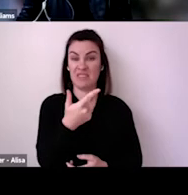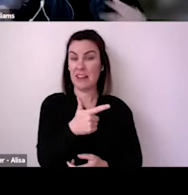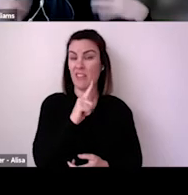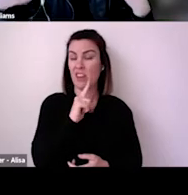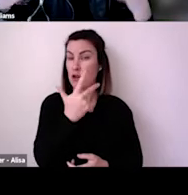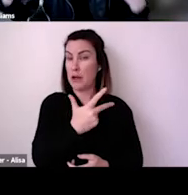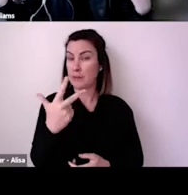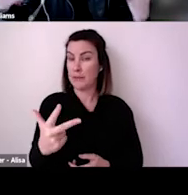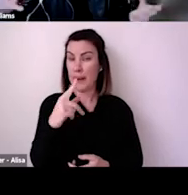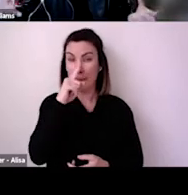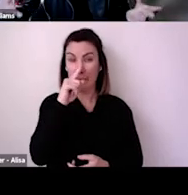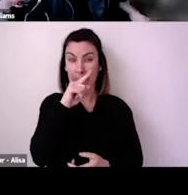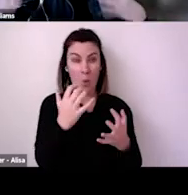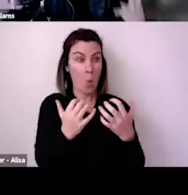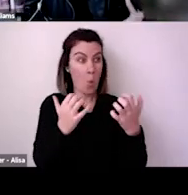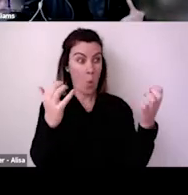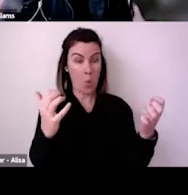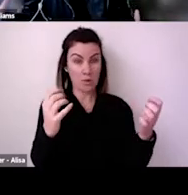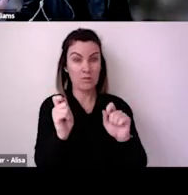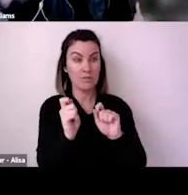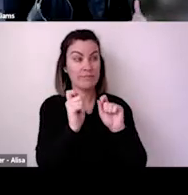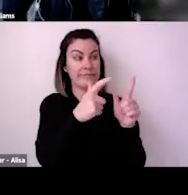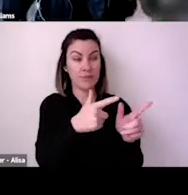is growing and it's growing quite dramatically over the past few months.